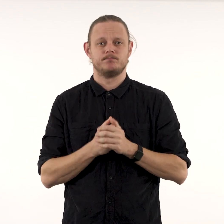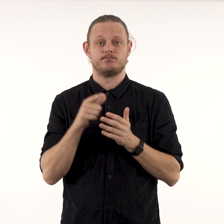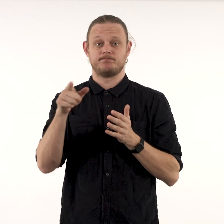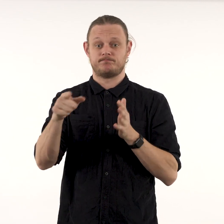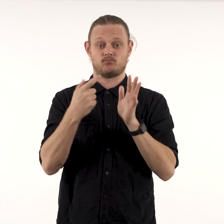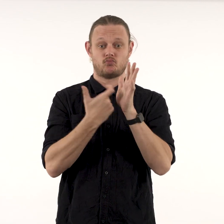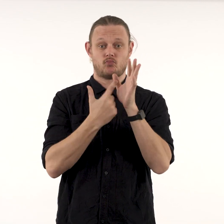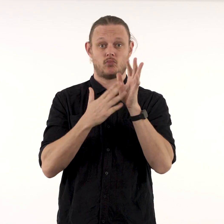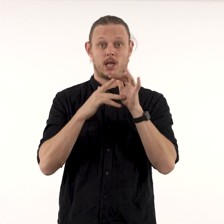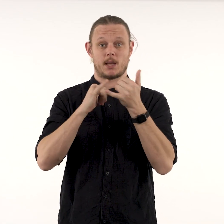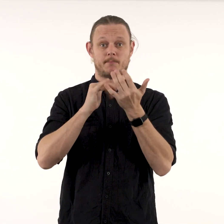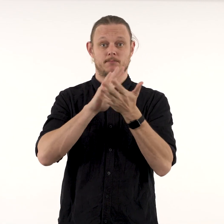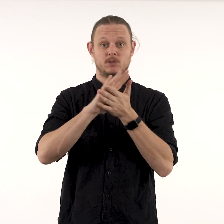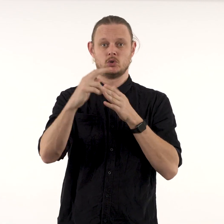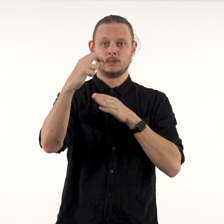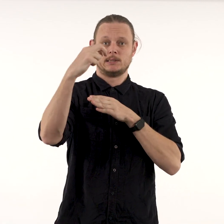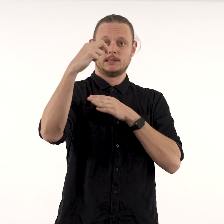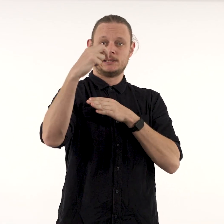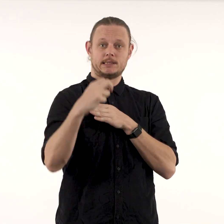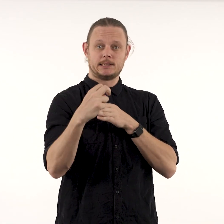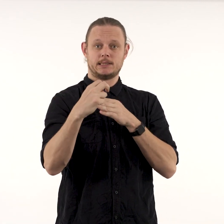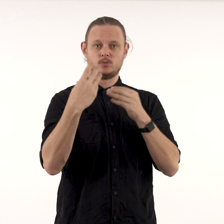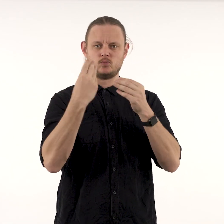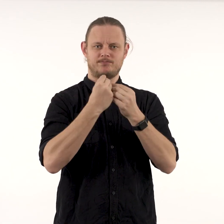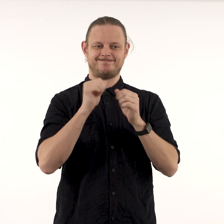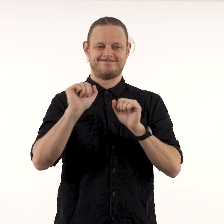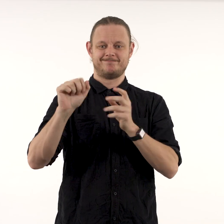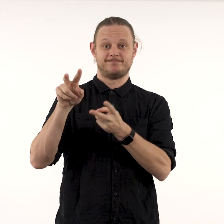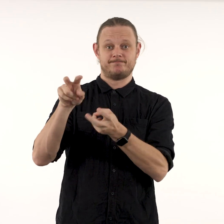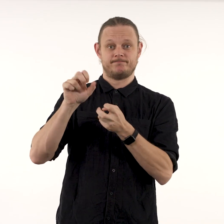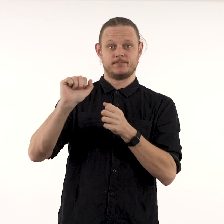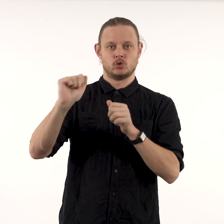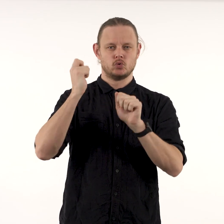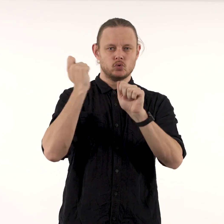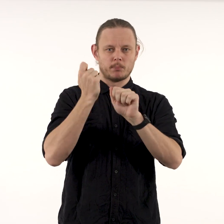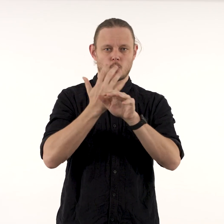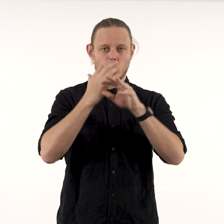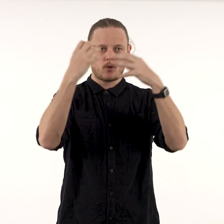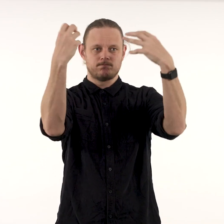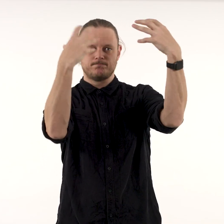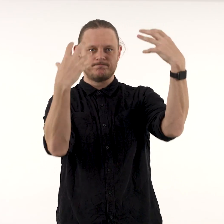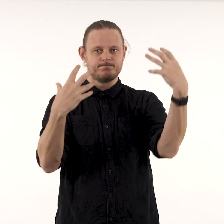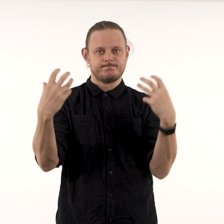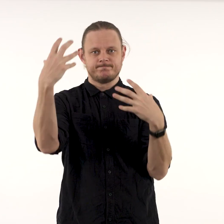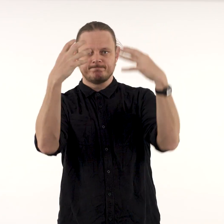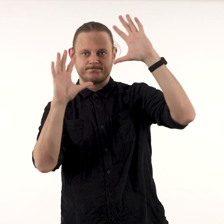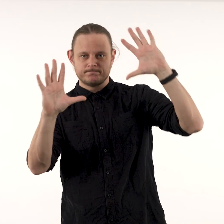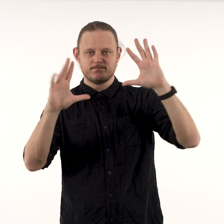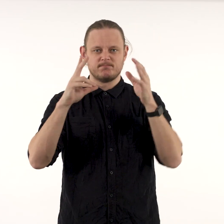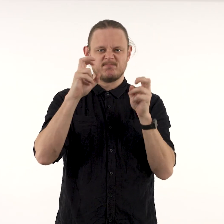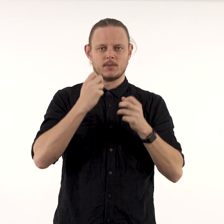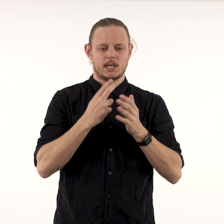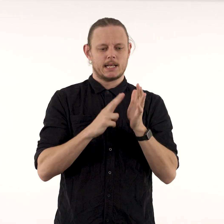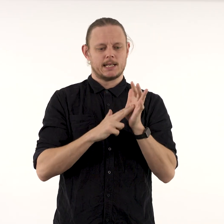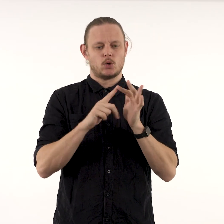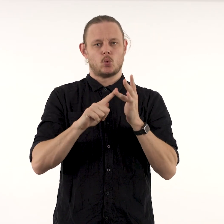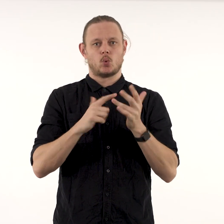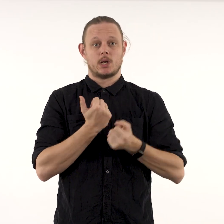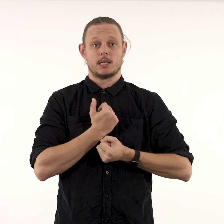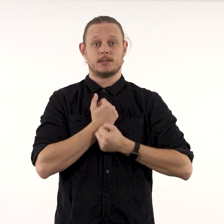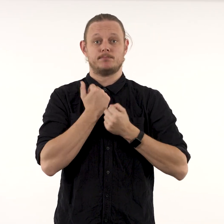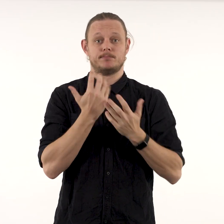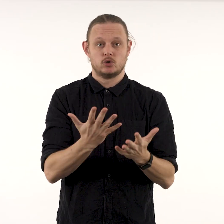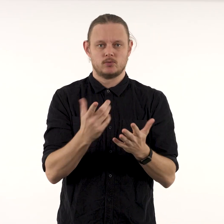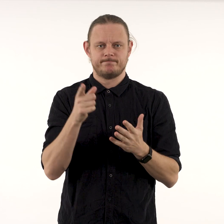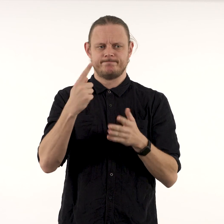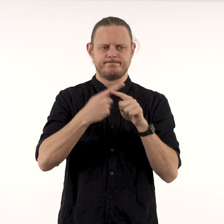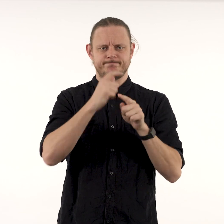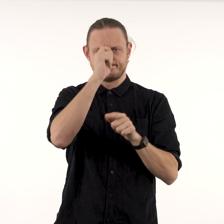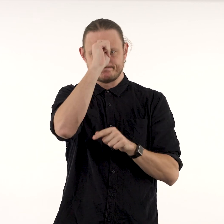Having Ramesh sit within his sculpture references his neo-expressionist compositions and